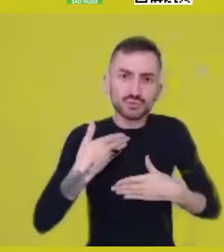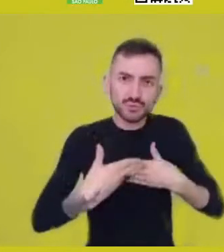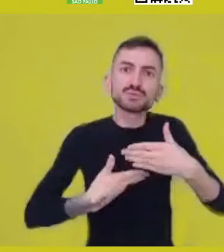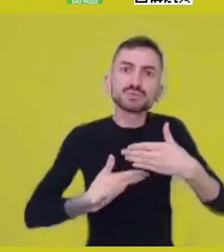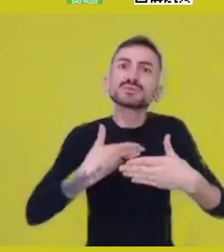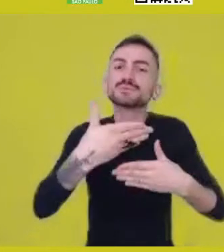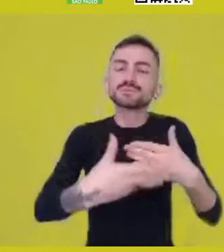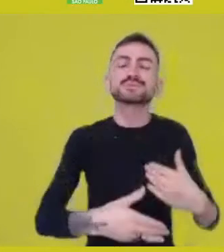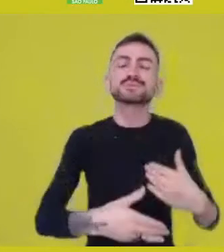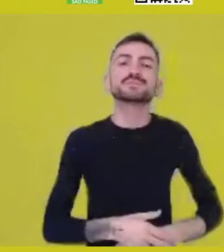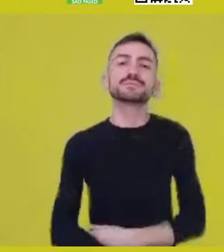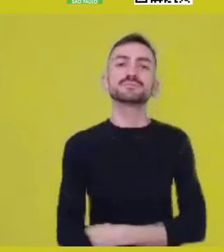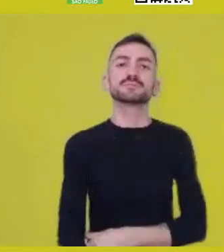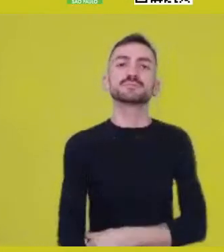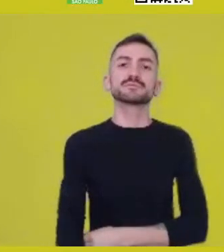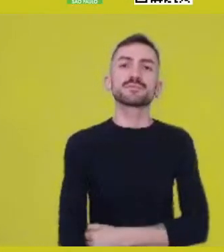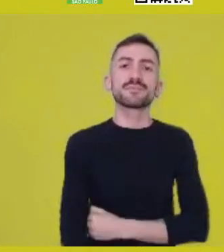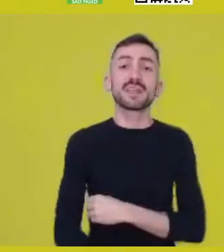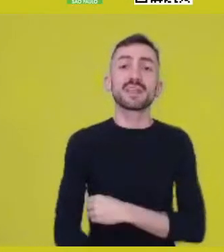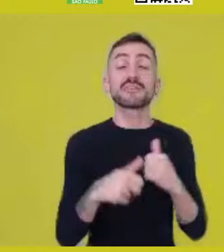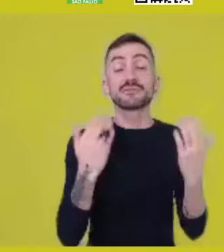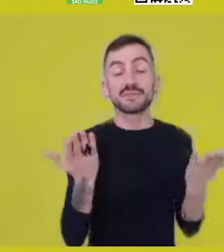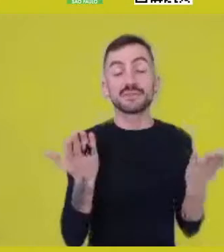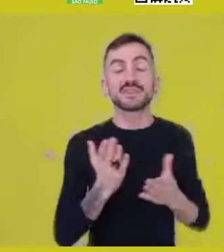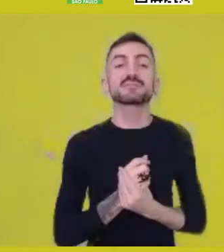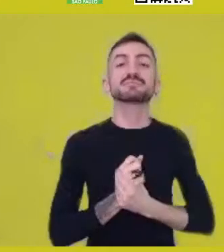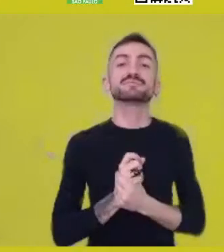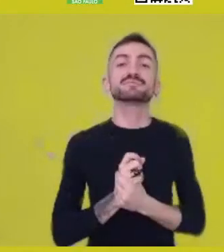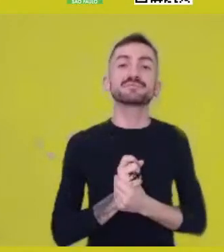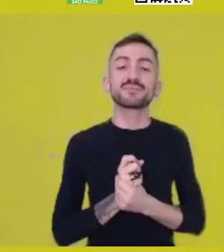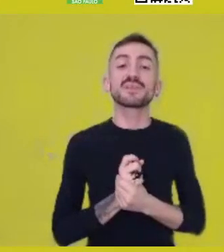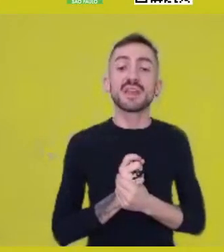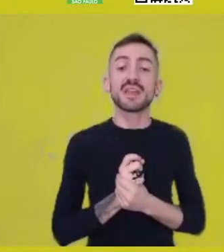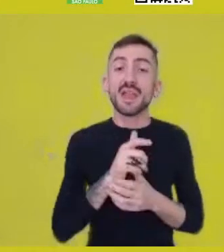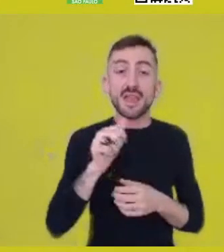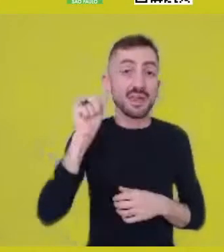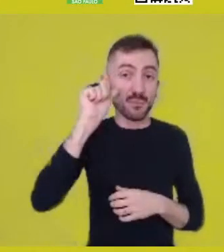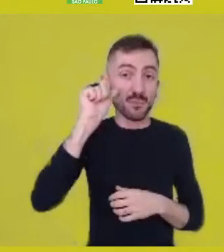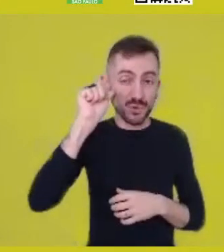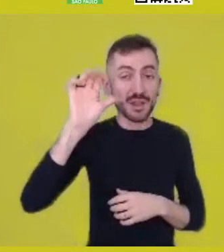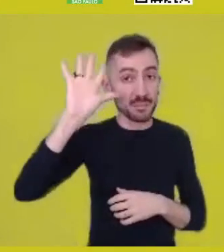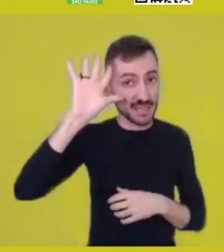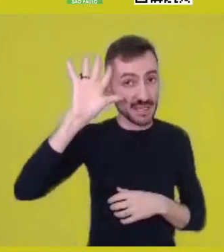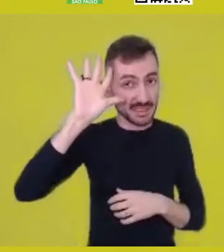She’s a thinker whom I admire very much.